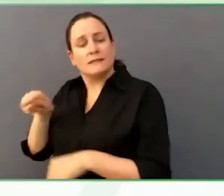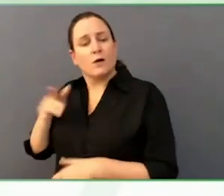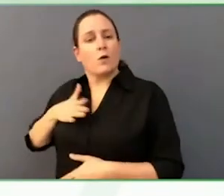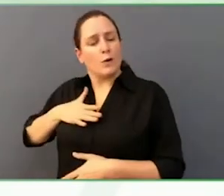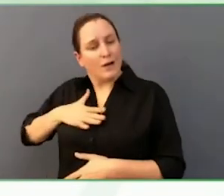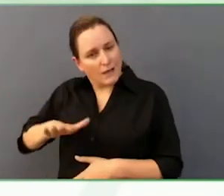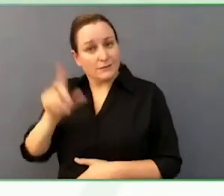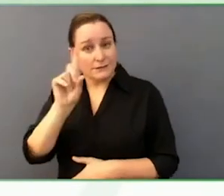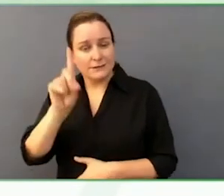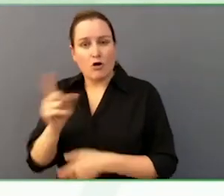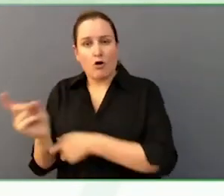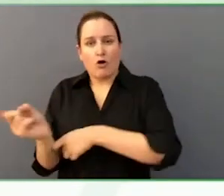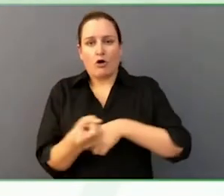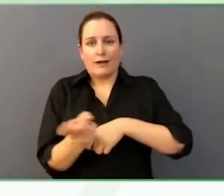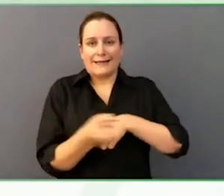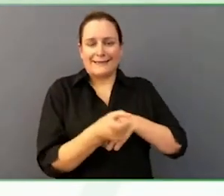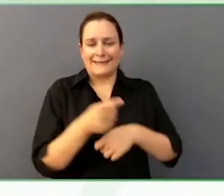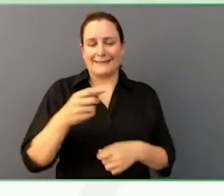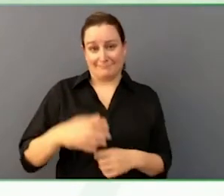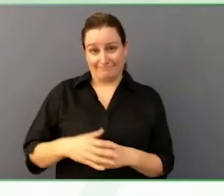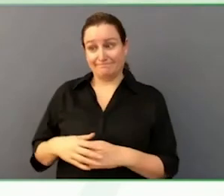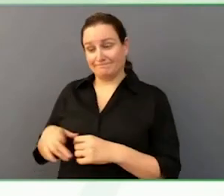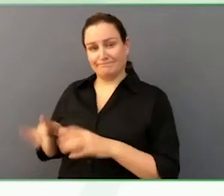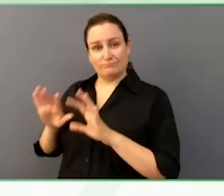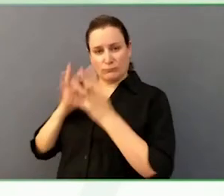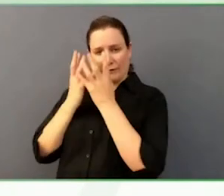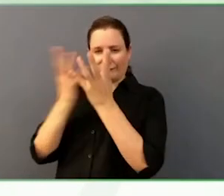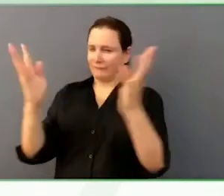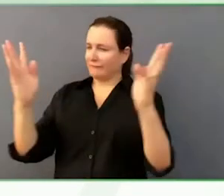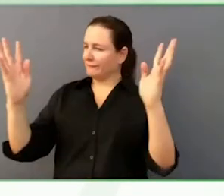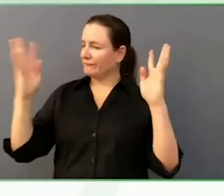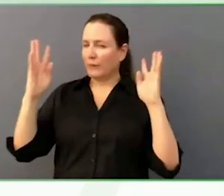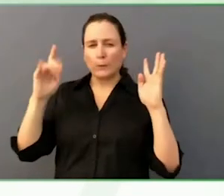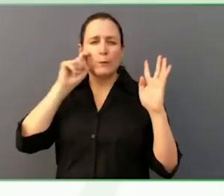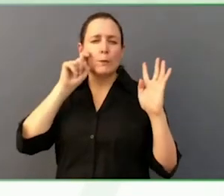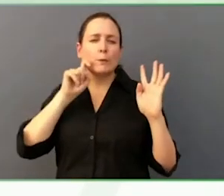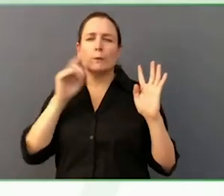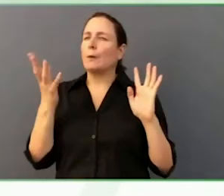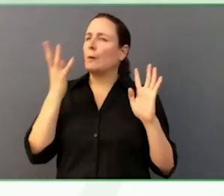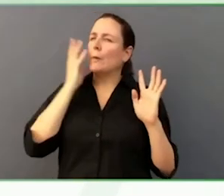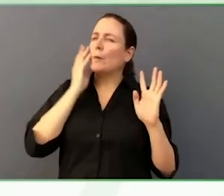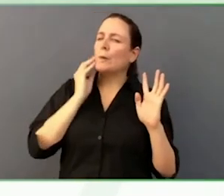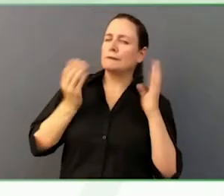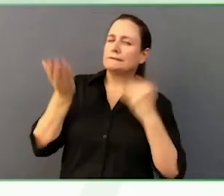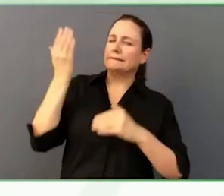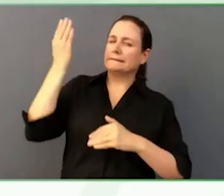Other attractions in Toronto, as well. We were at the height of COVID. How did we do this safely?